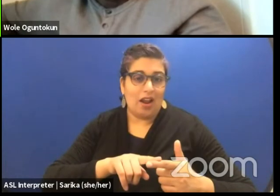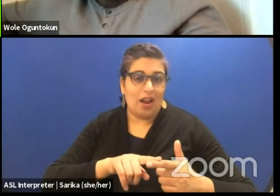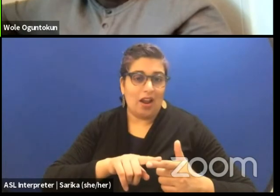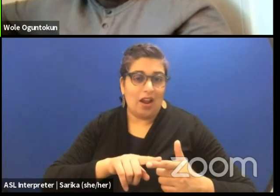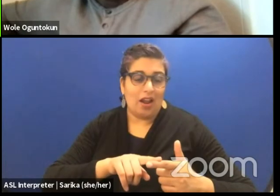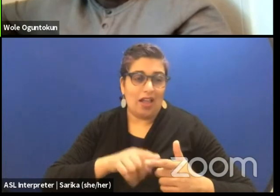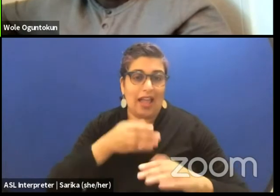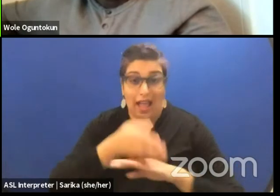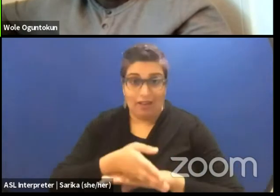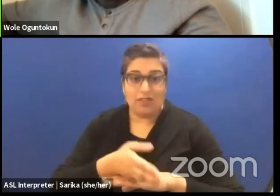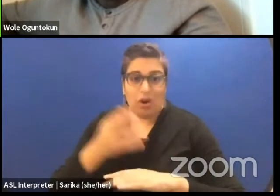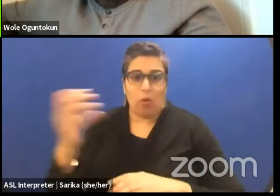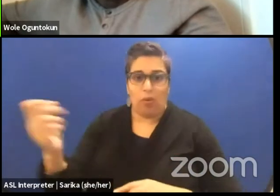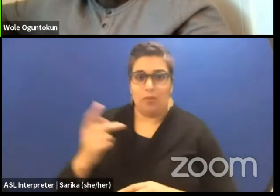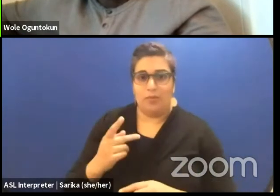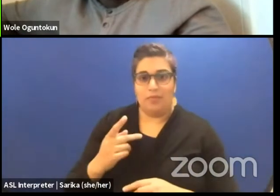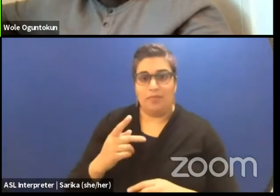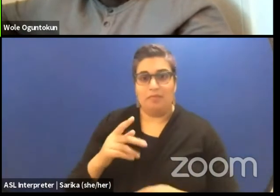Maybe Oga Wole you can start us with that.